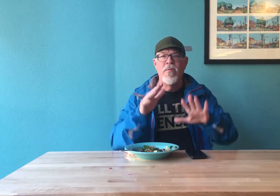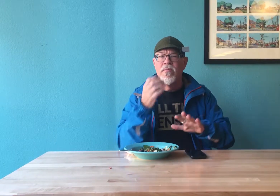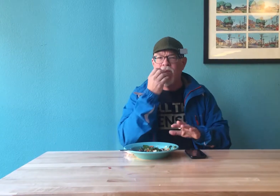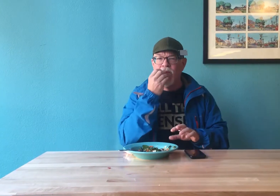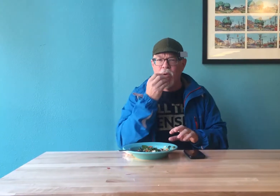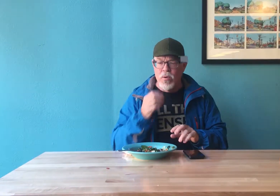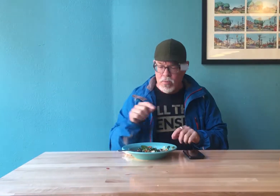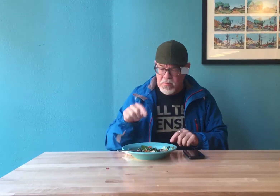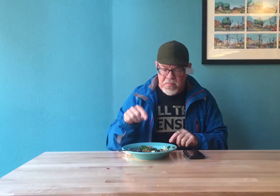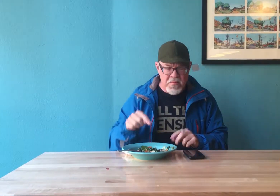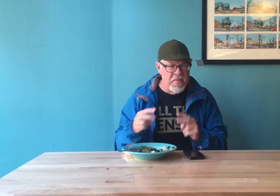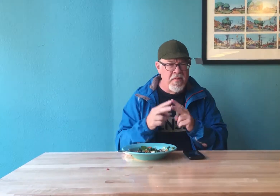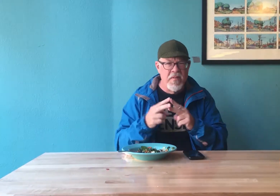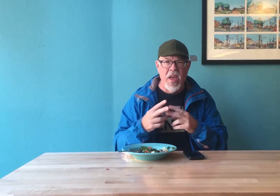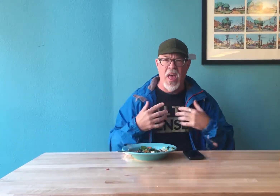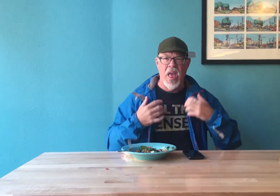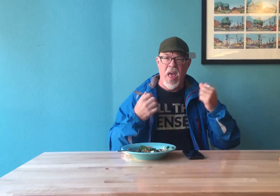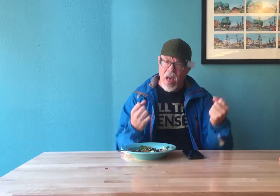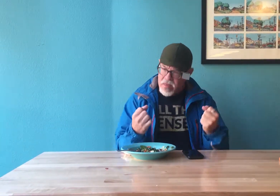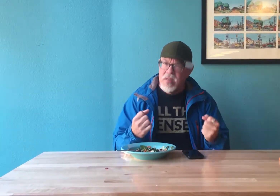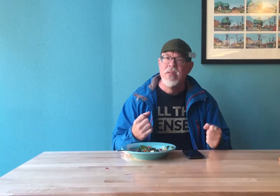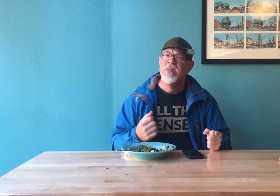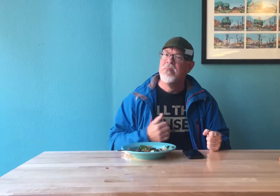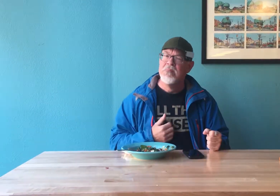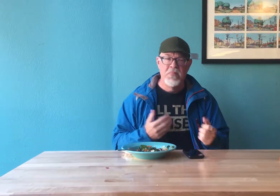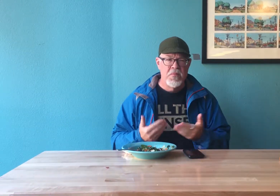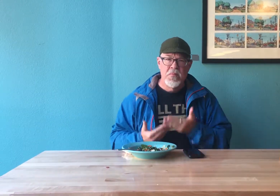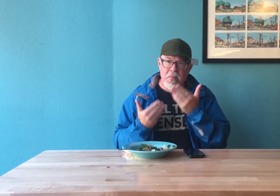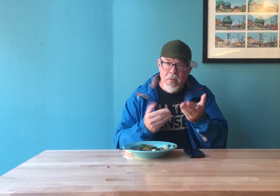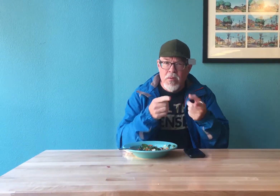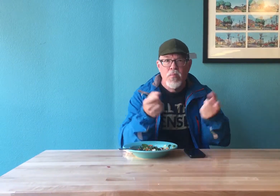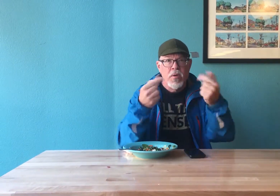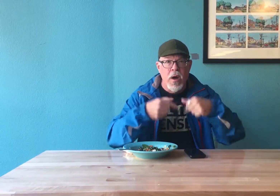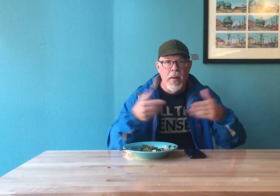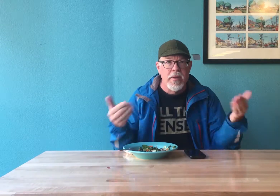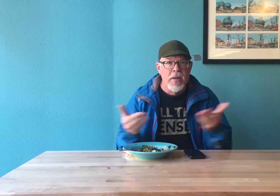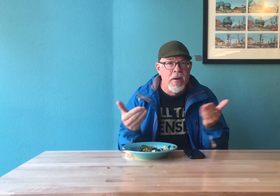They have wonderful food, it's very healthy! I recommend that you come here.